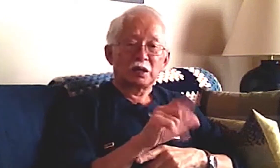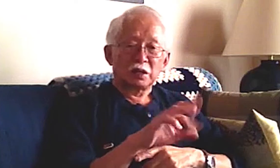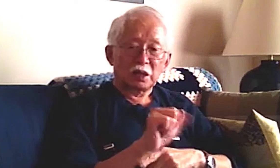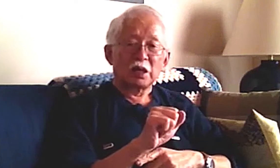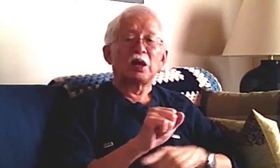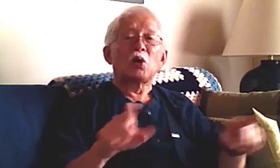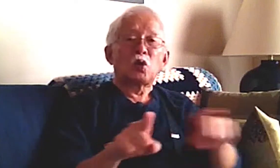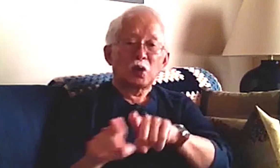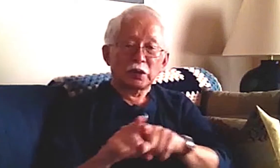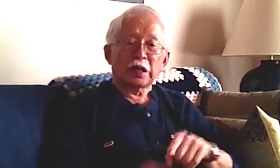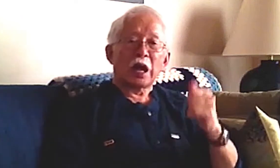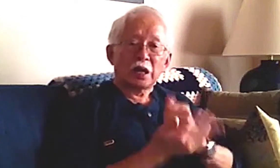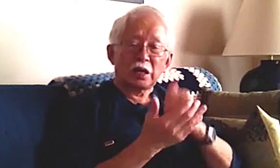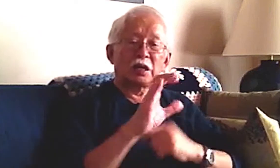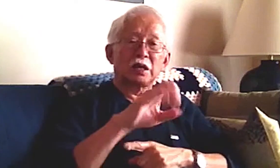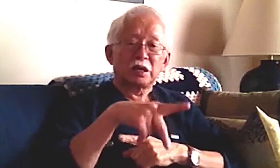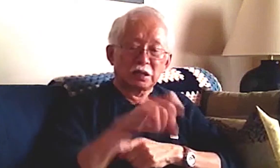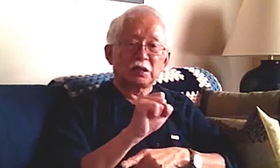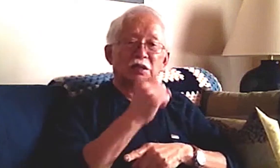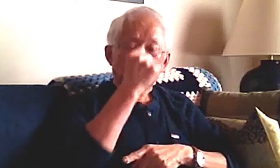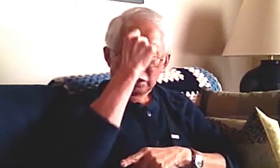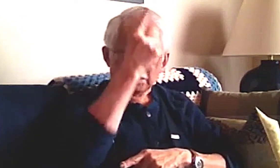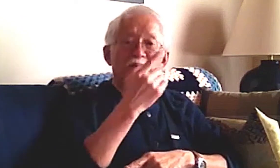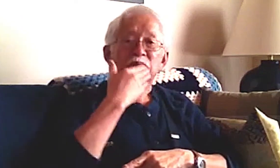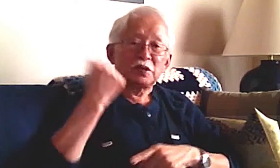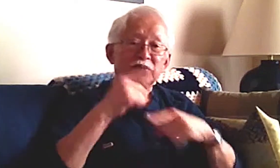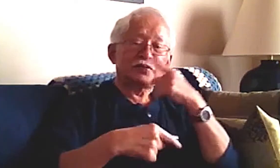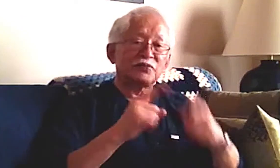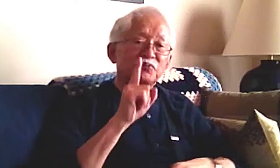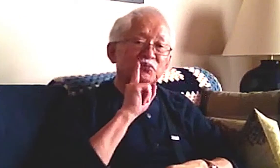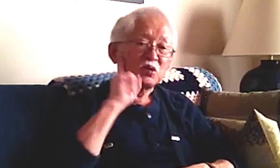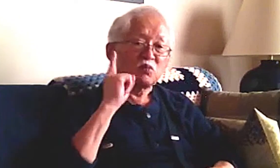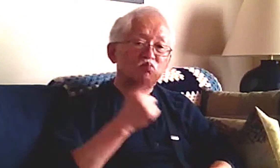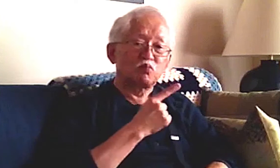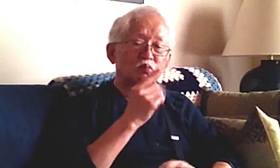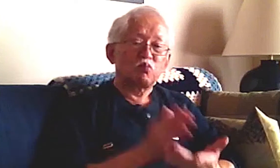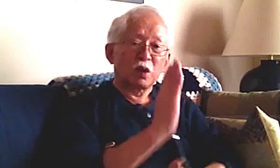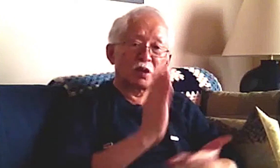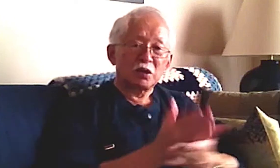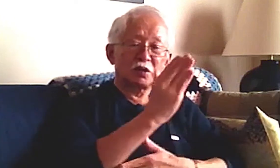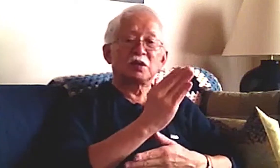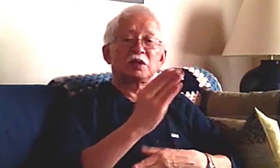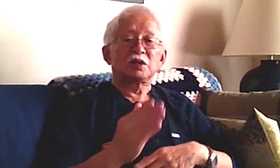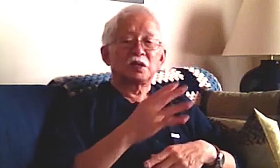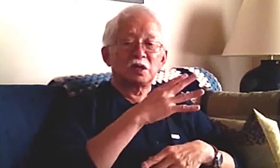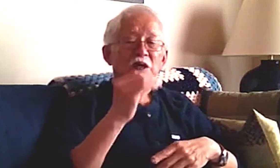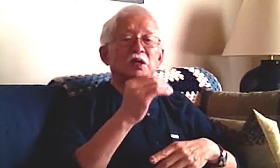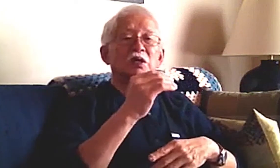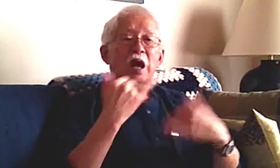and together they were able to advocate for her with CPS's staff to gain a better understanding of what deaf means.